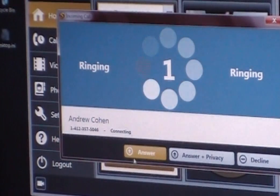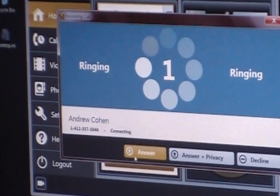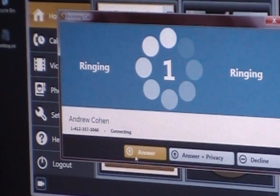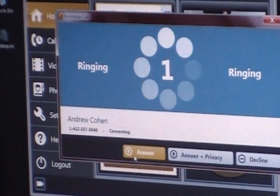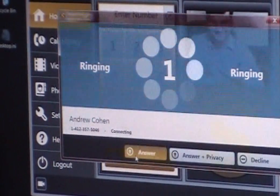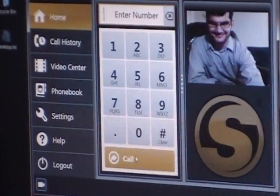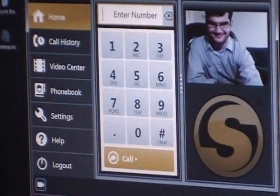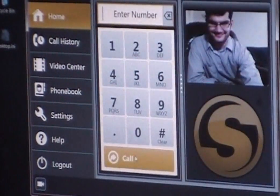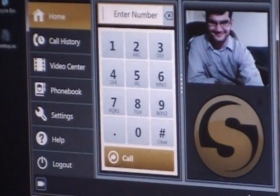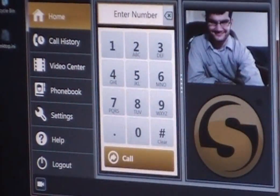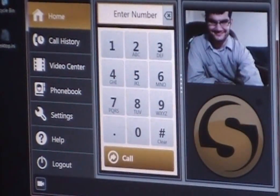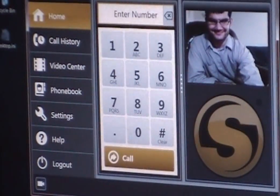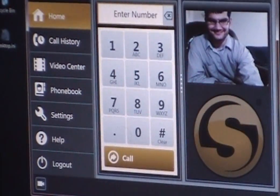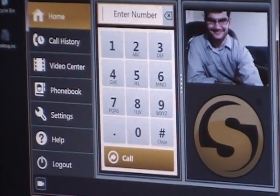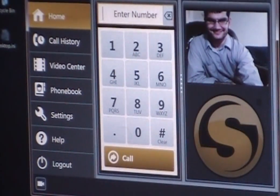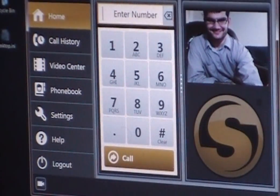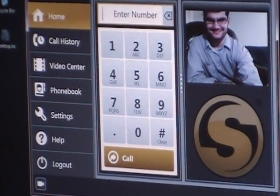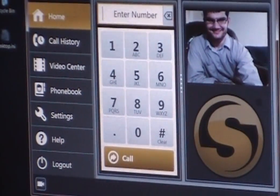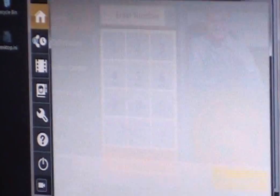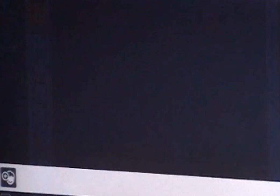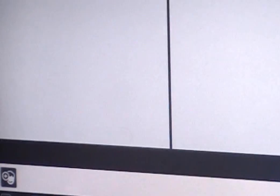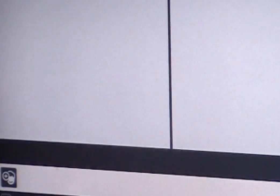[Ringing]